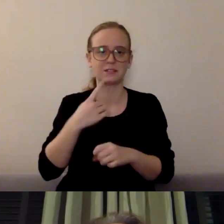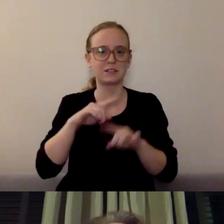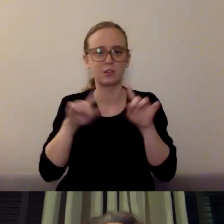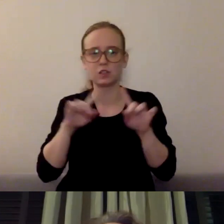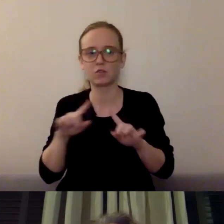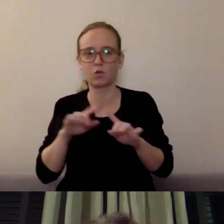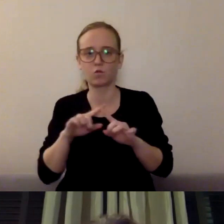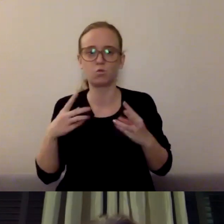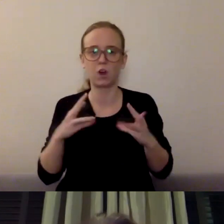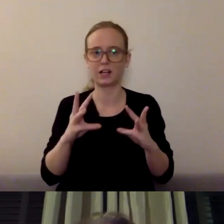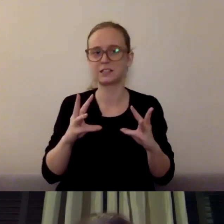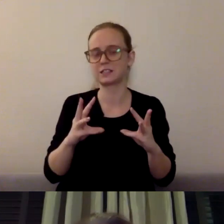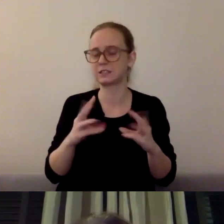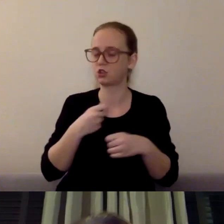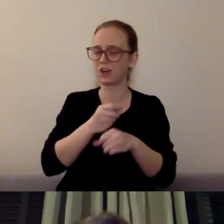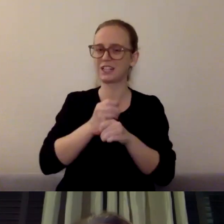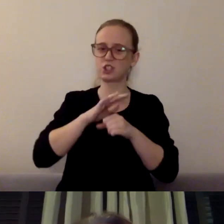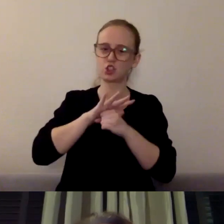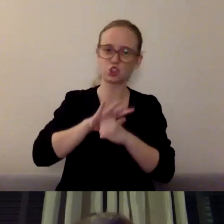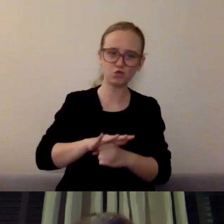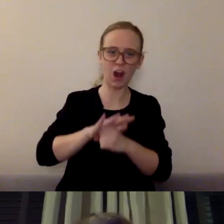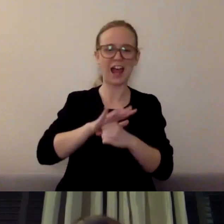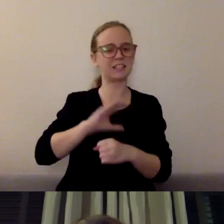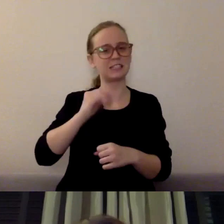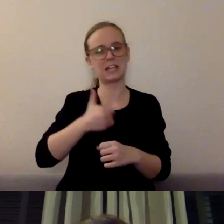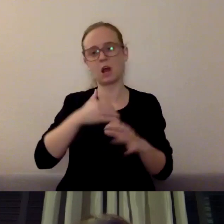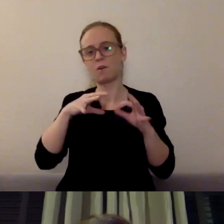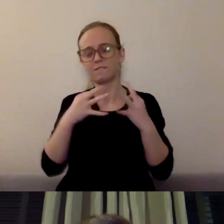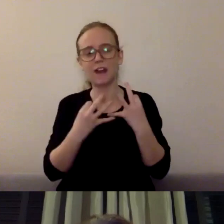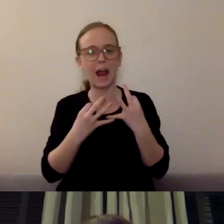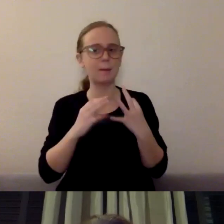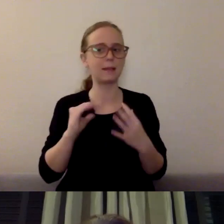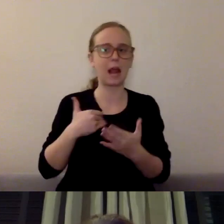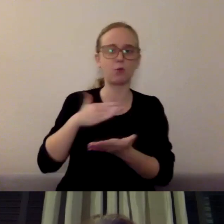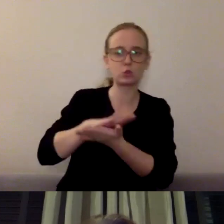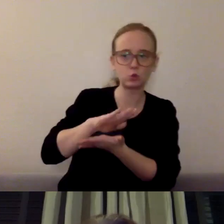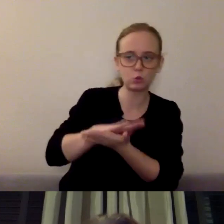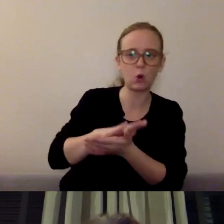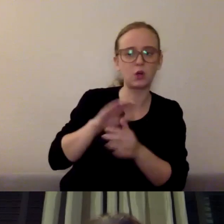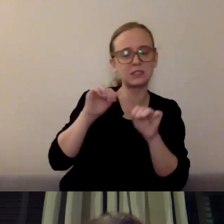And for some folks, that can manifest as a trauma response. So I'm gonna talk a little bit about that.